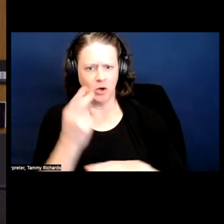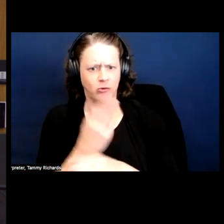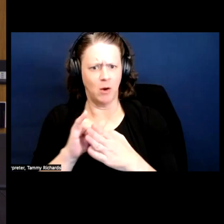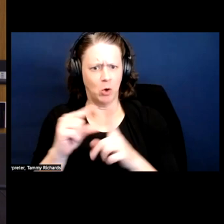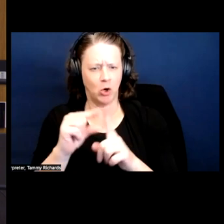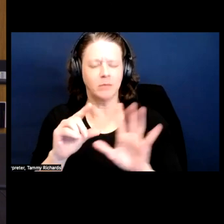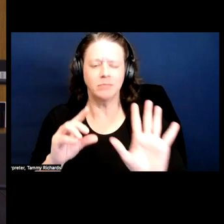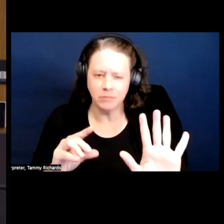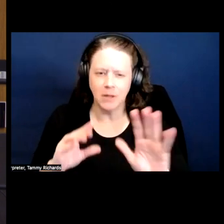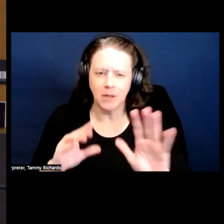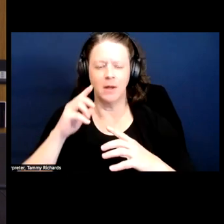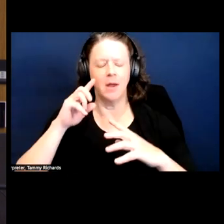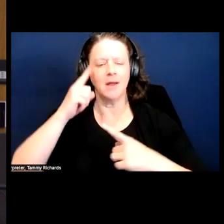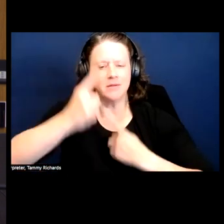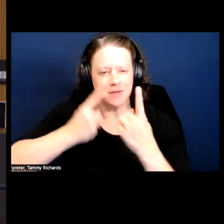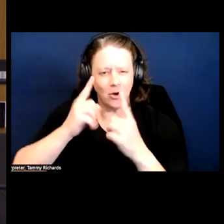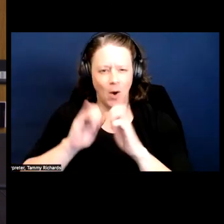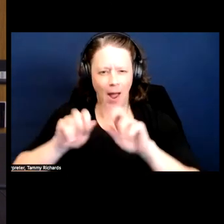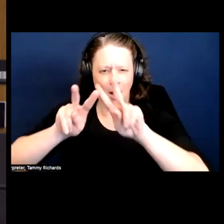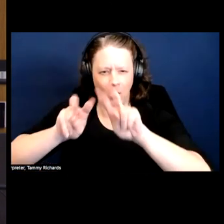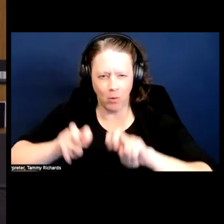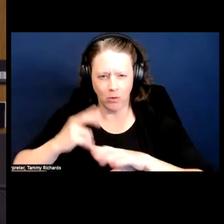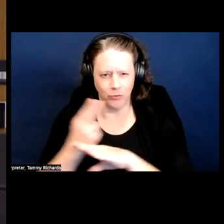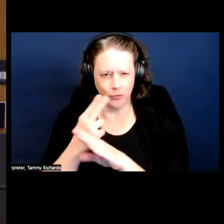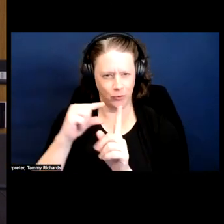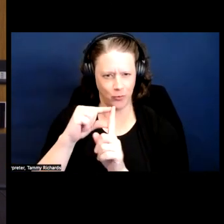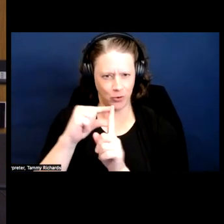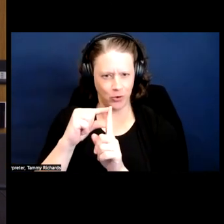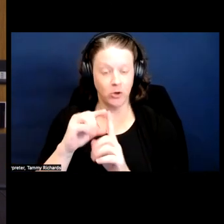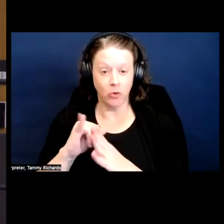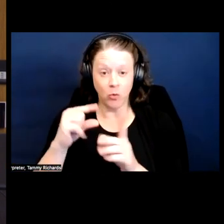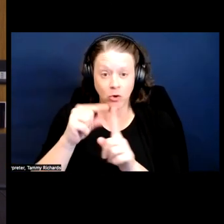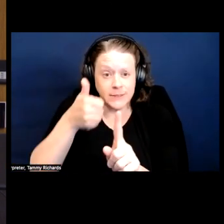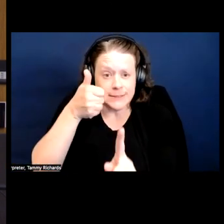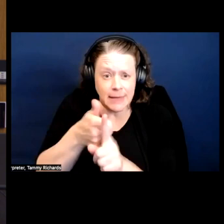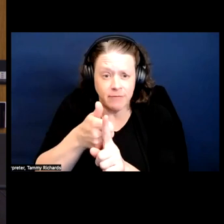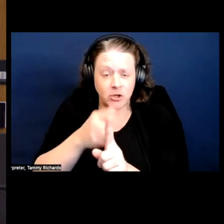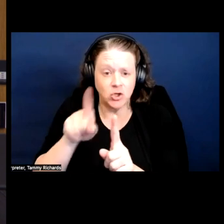and I want to encourage folks to use to look beyond the word itself, especially when we're